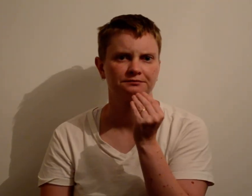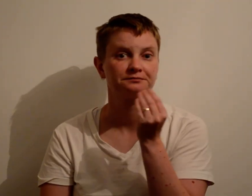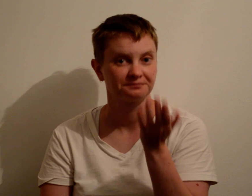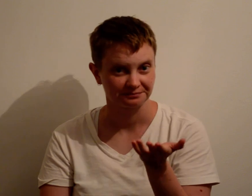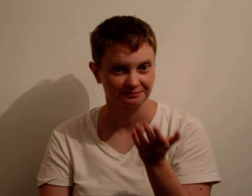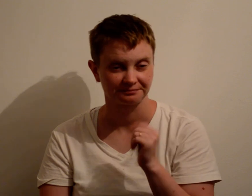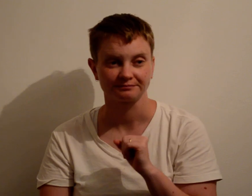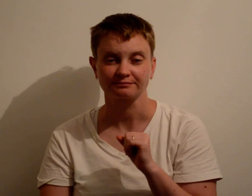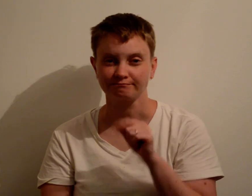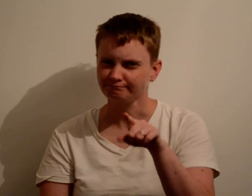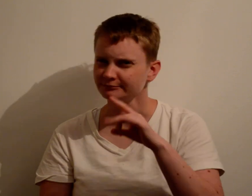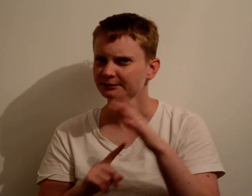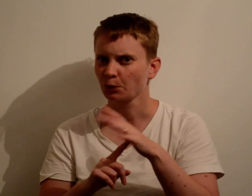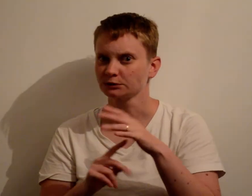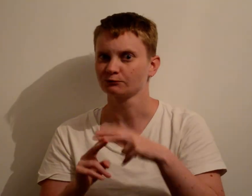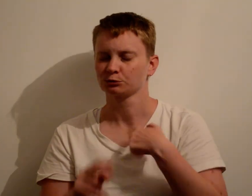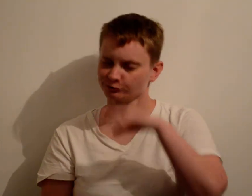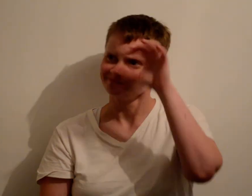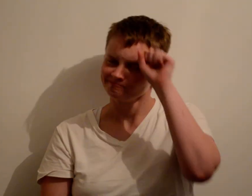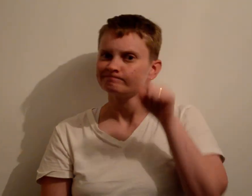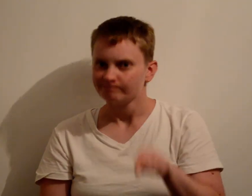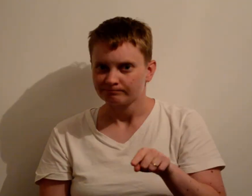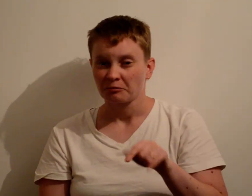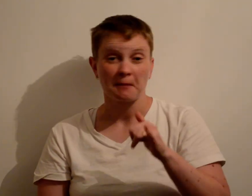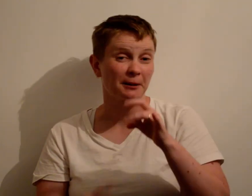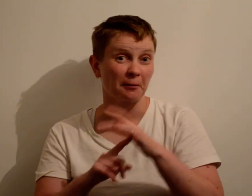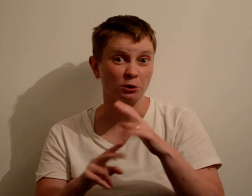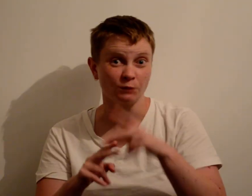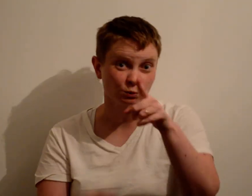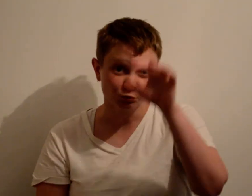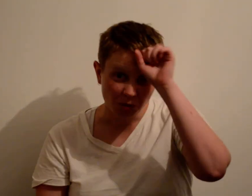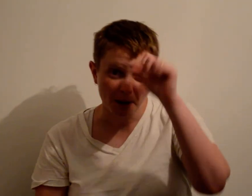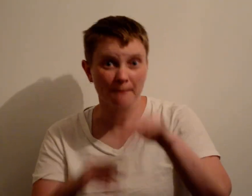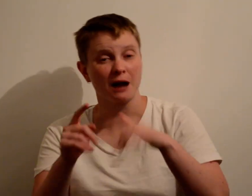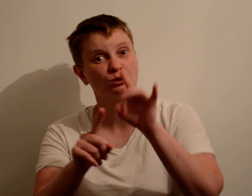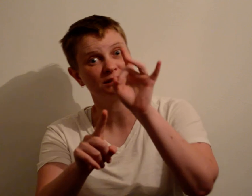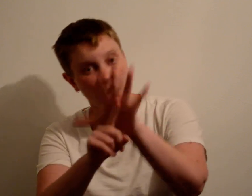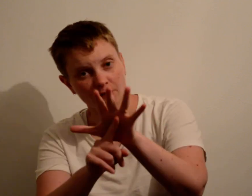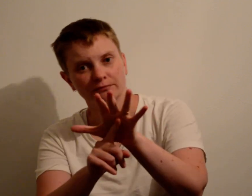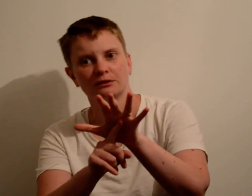So... The quote is important for me to remember but perhaps it might be also important for you as well about yourself